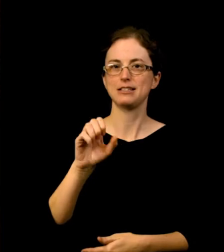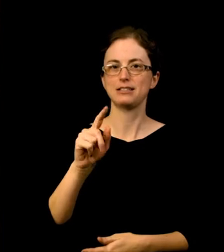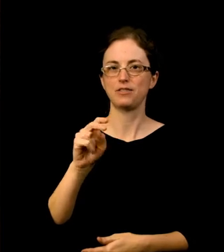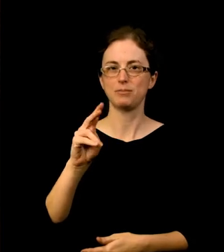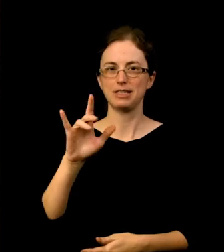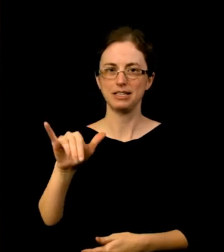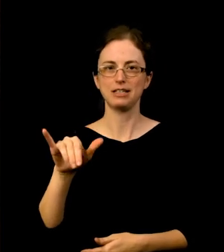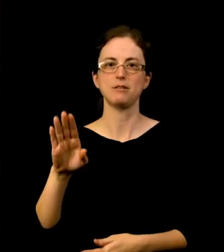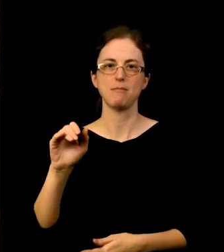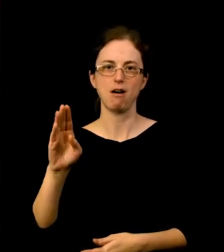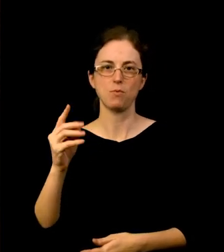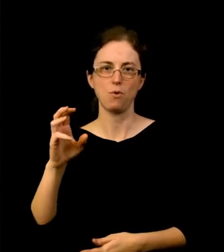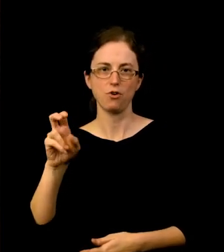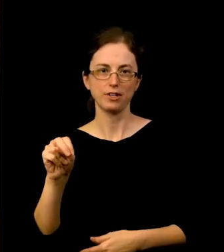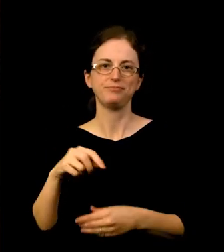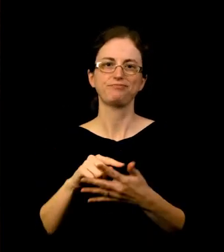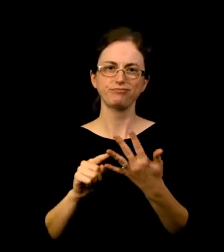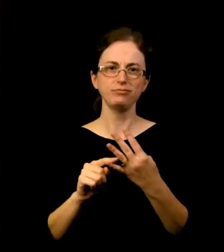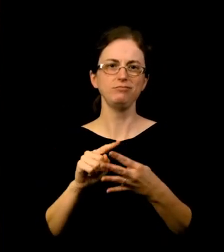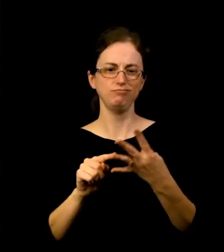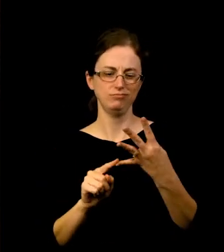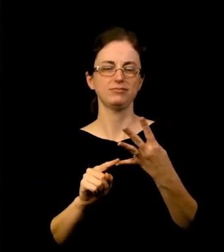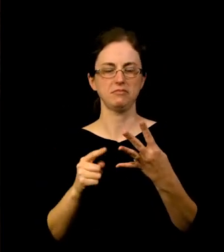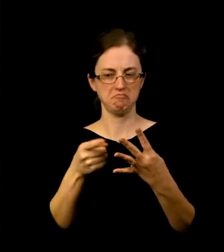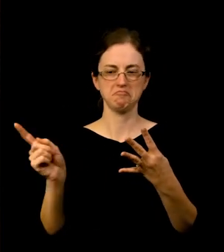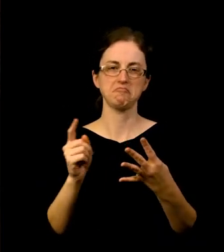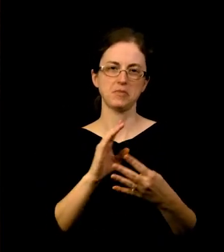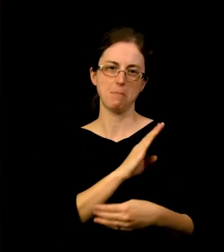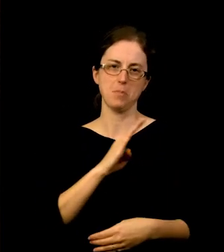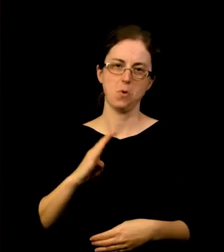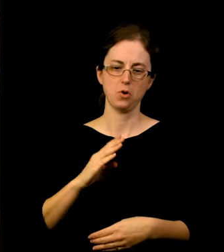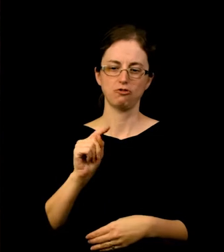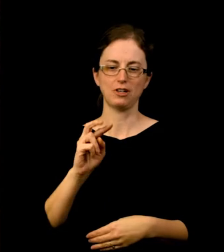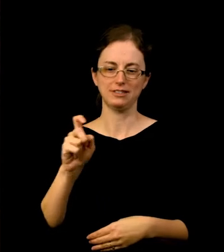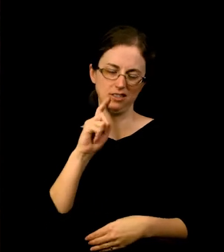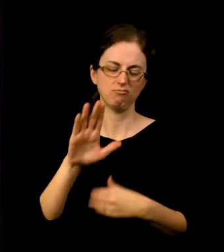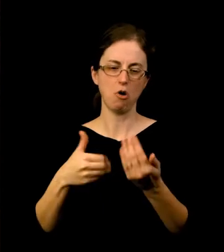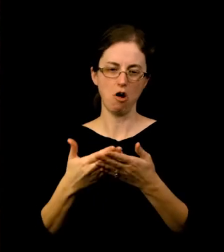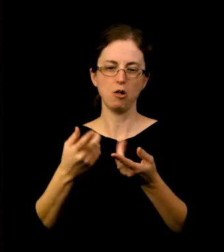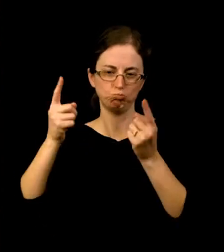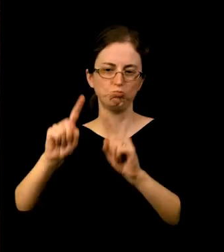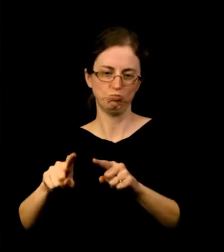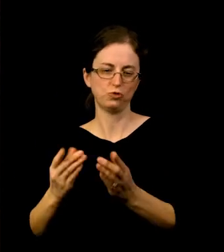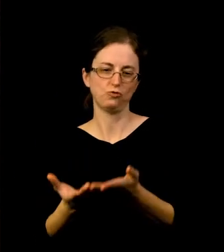All of them are unanimously recommended by the board of trustees. And now I'll turn the meeting back over to John for voting.